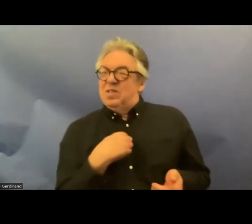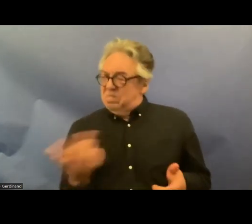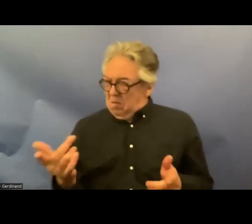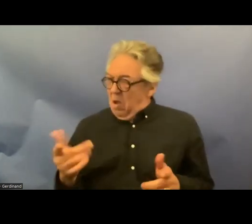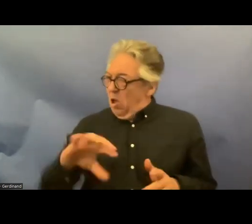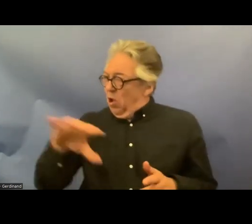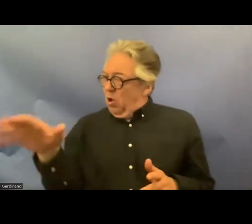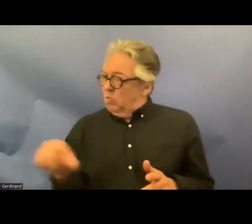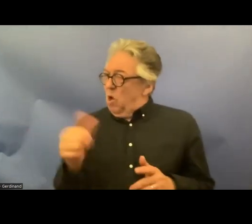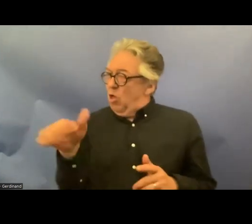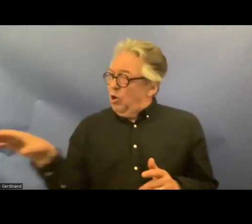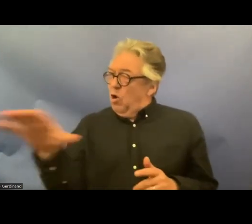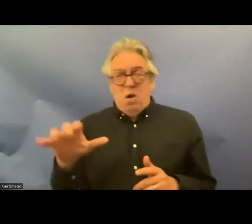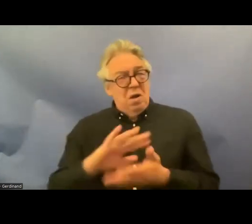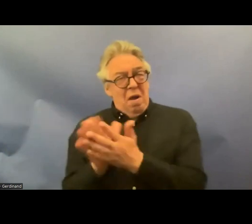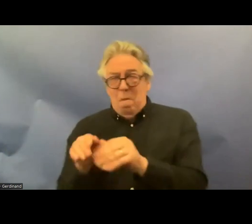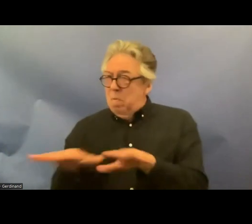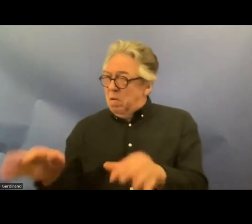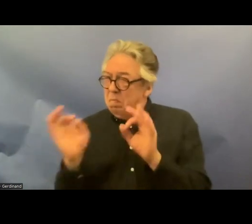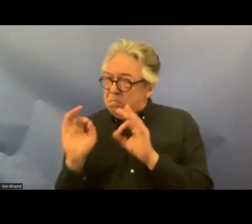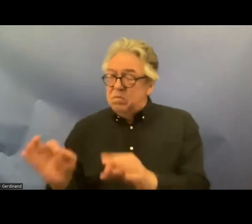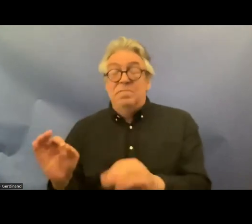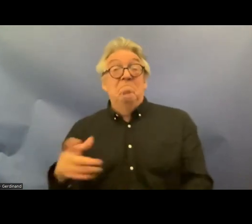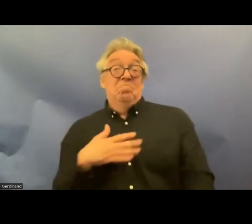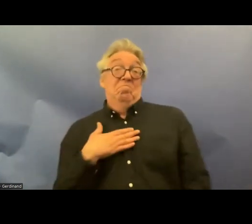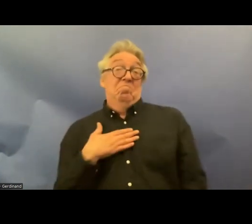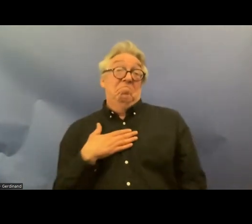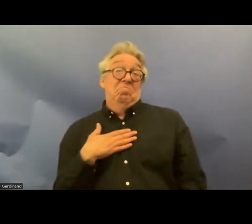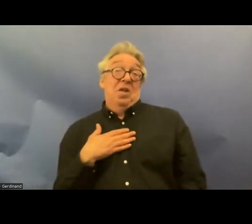going uh I had to say from the European disability Forum that we didn't have